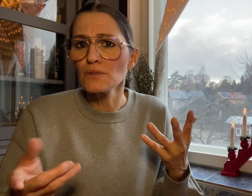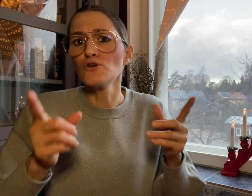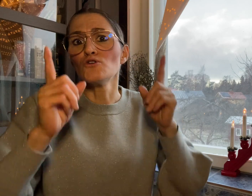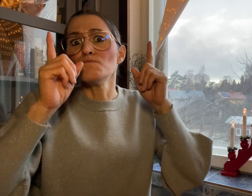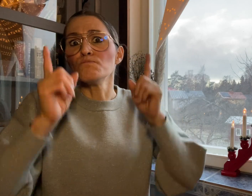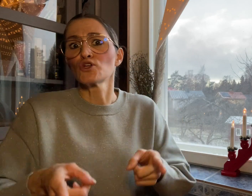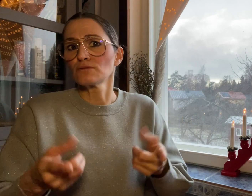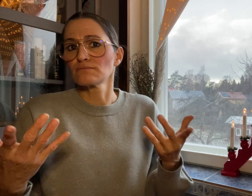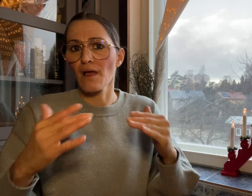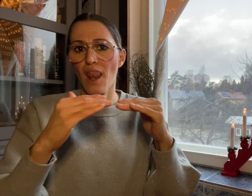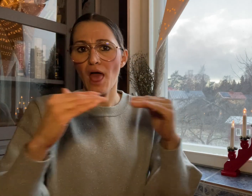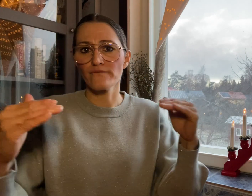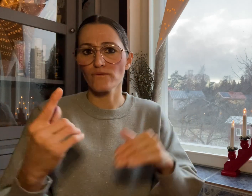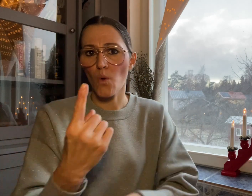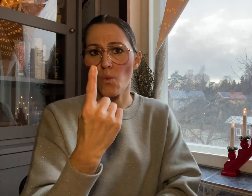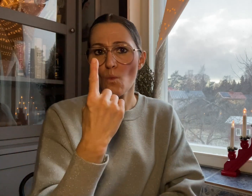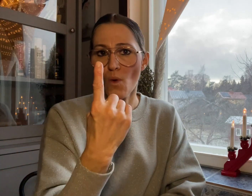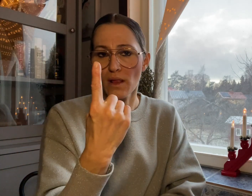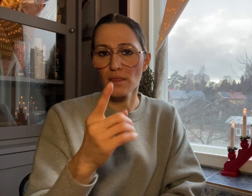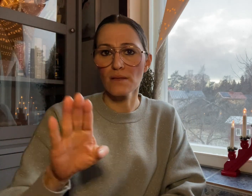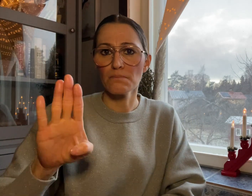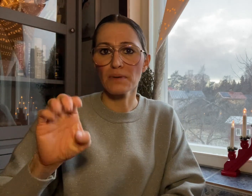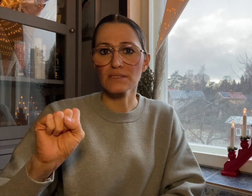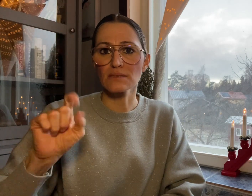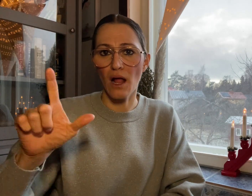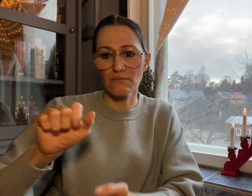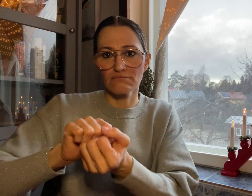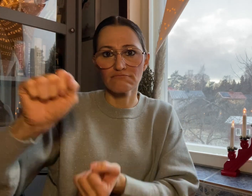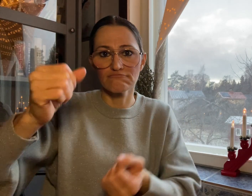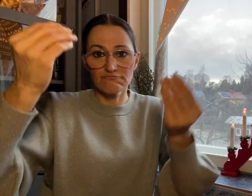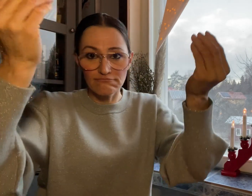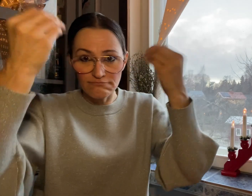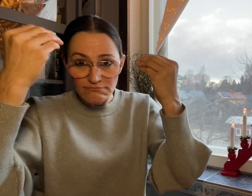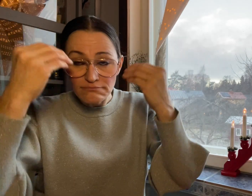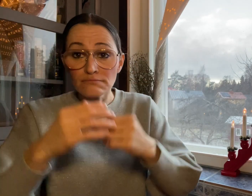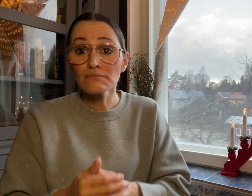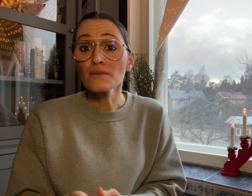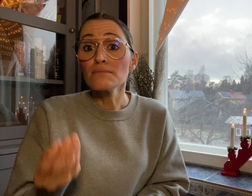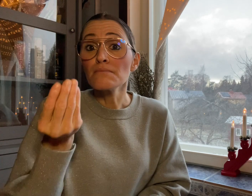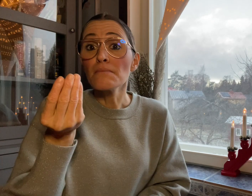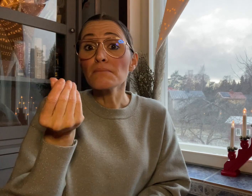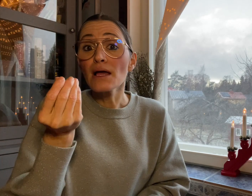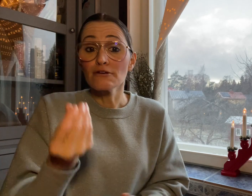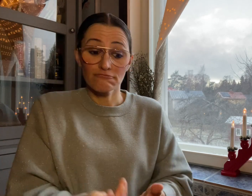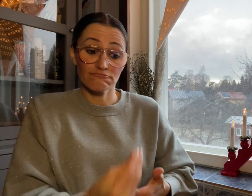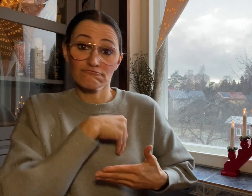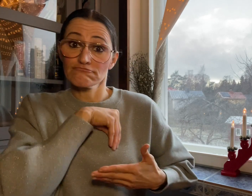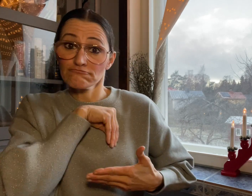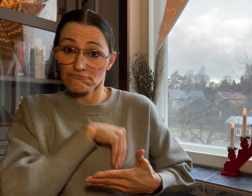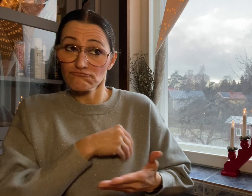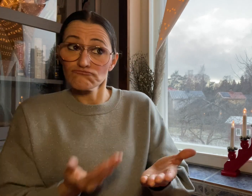at least a Level 1 BSL qualification. The salary offered